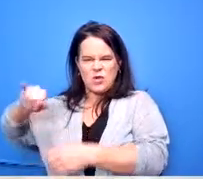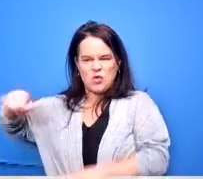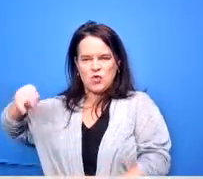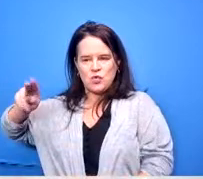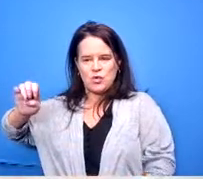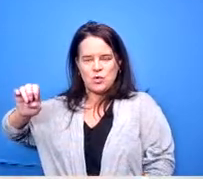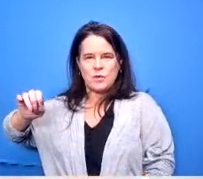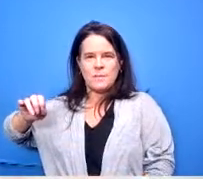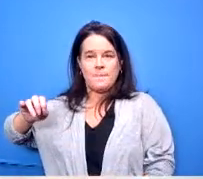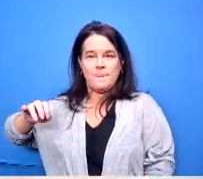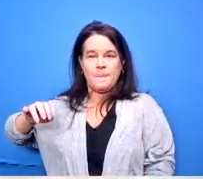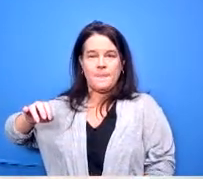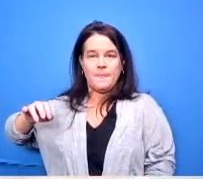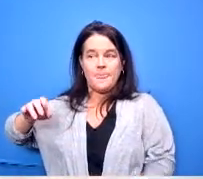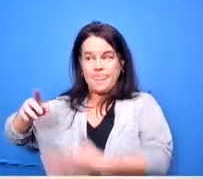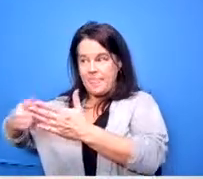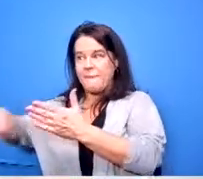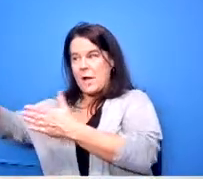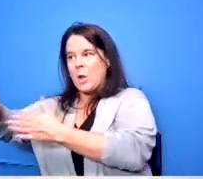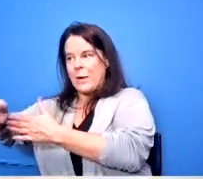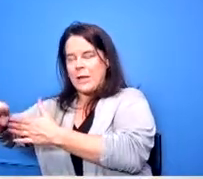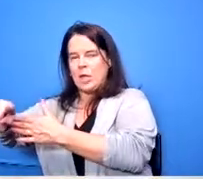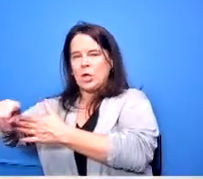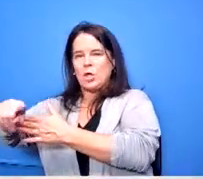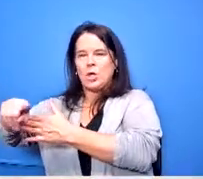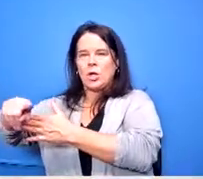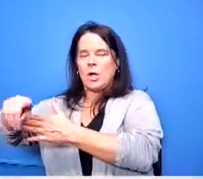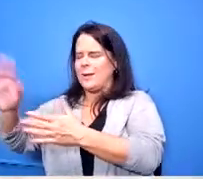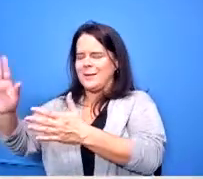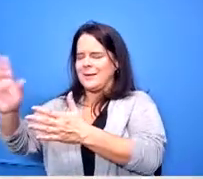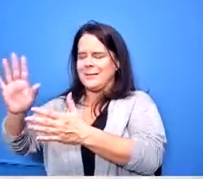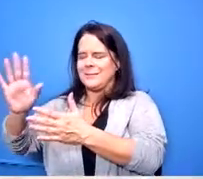the following year so it's like a year and a half